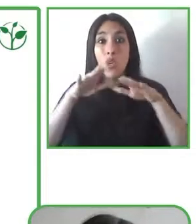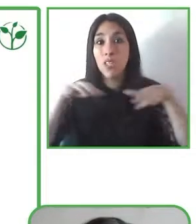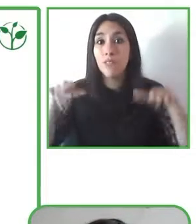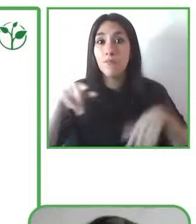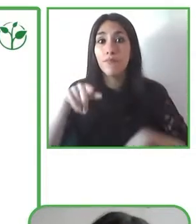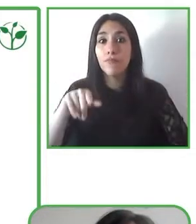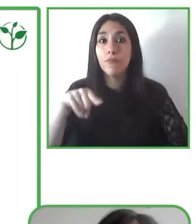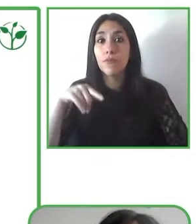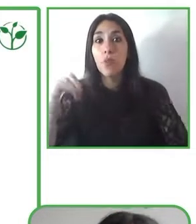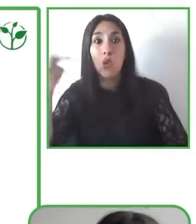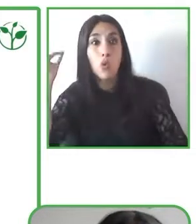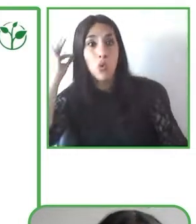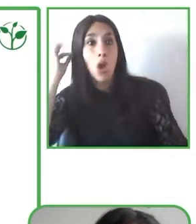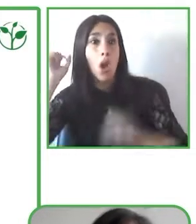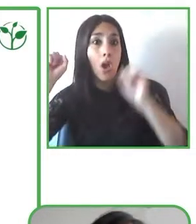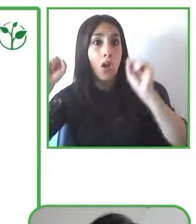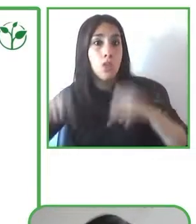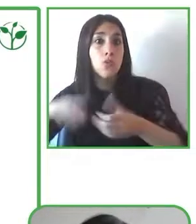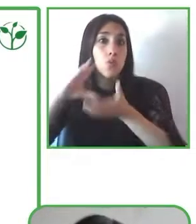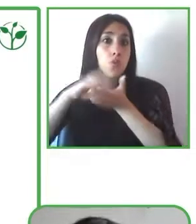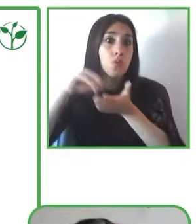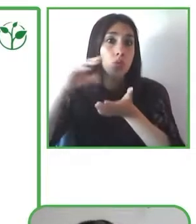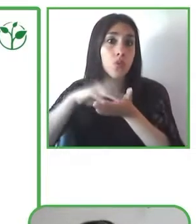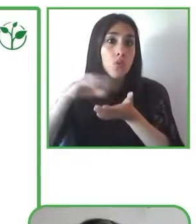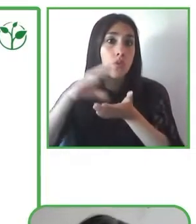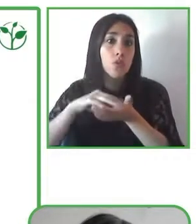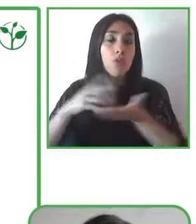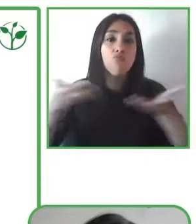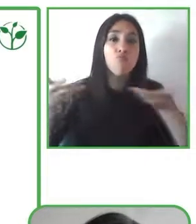who have hearing disabilities or impairments also have the right to